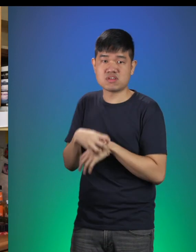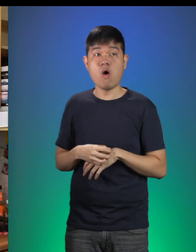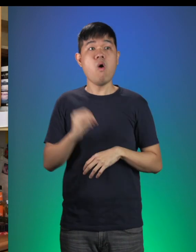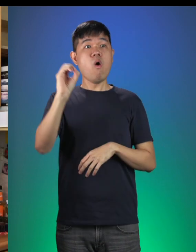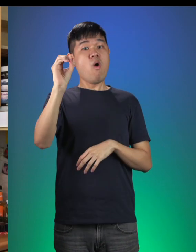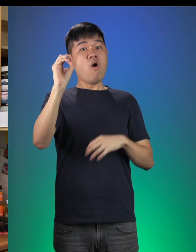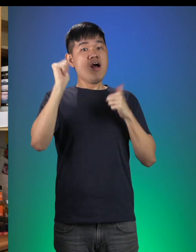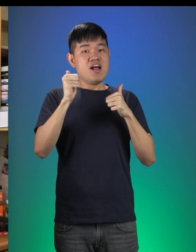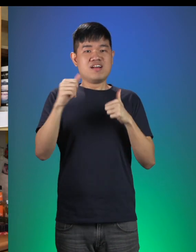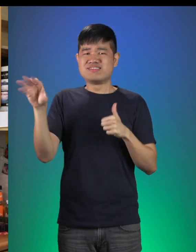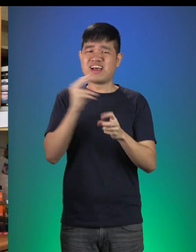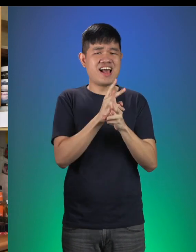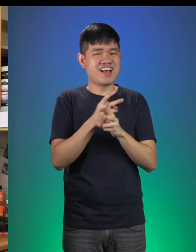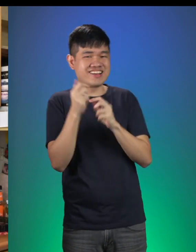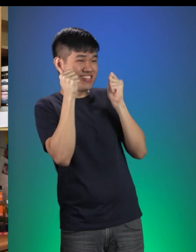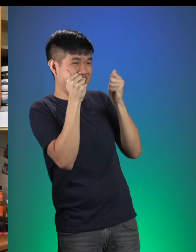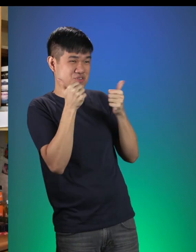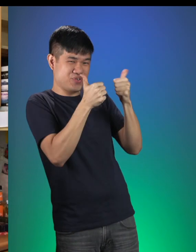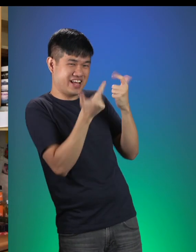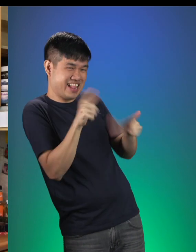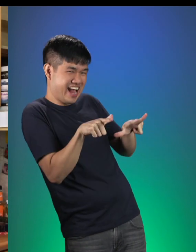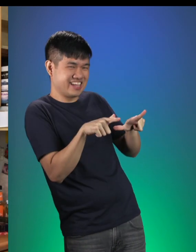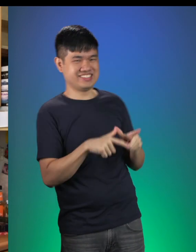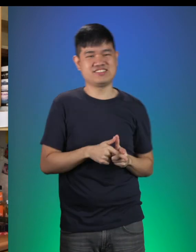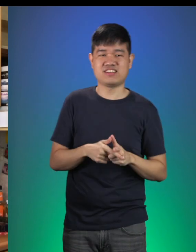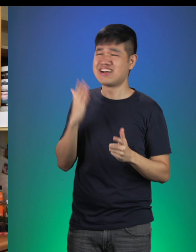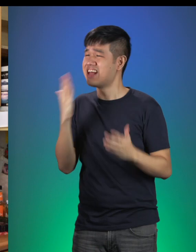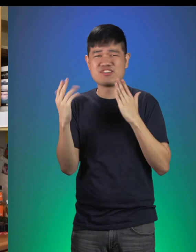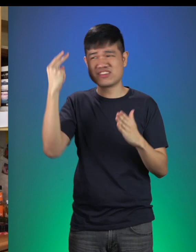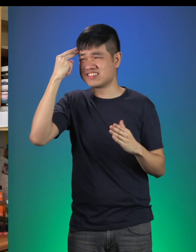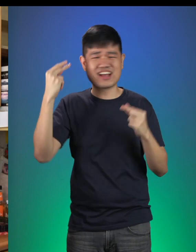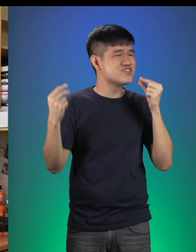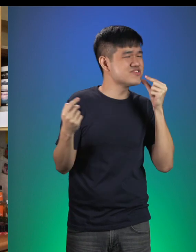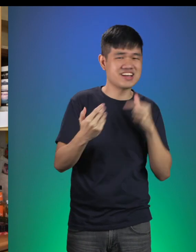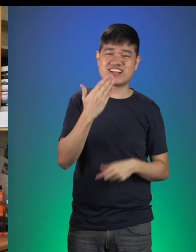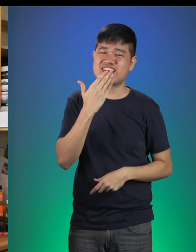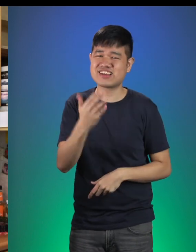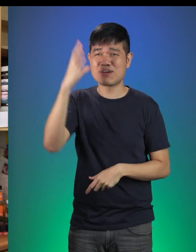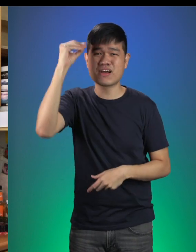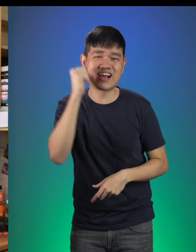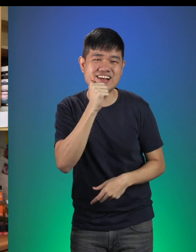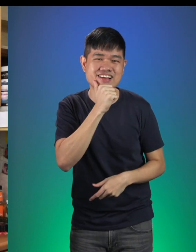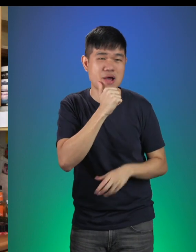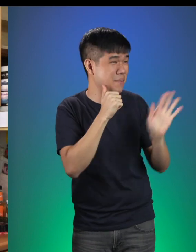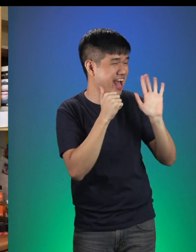Hansel: Take care Little Red and good luck! Little Red: Thank you Hansel and Gretel. Thank you boys and girls. Bye, bye!